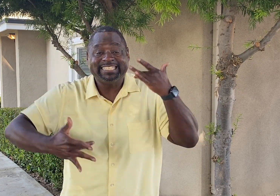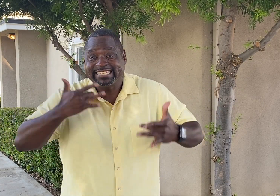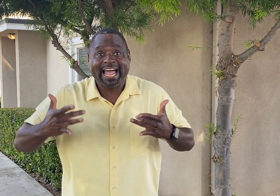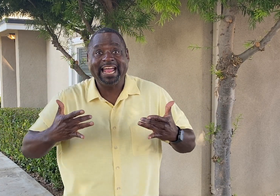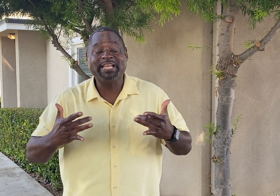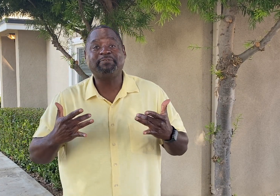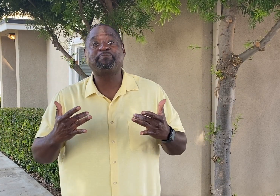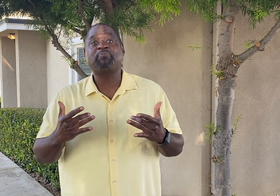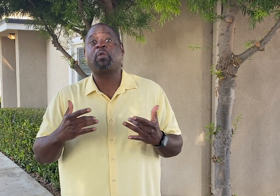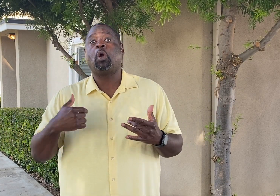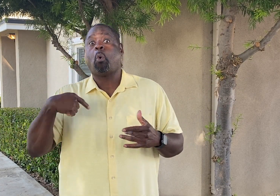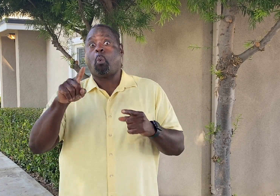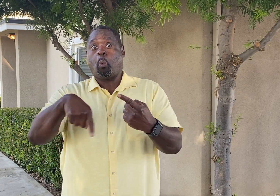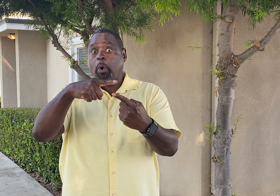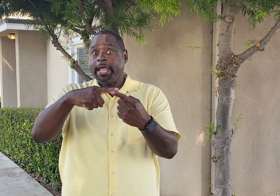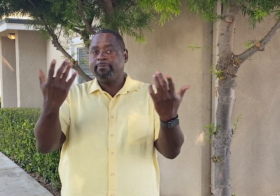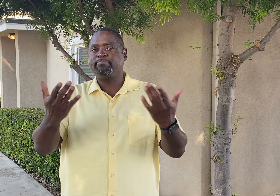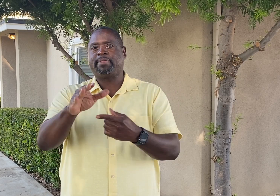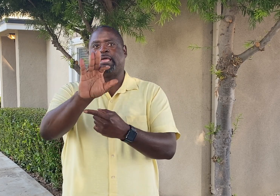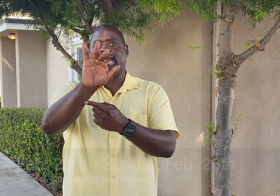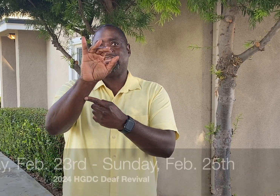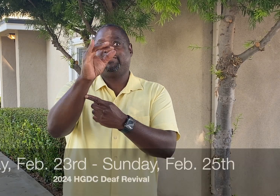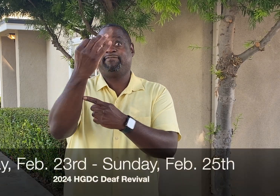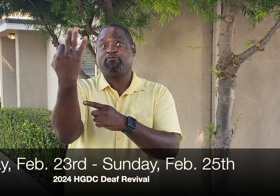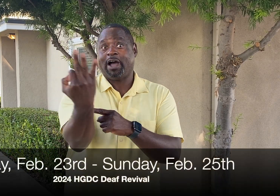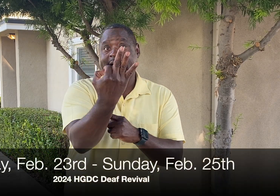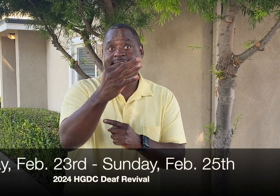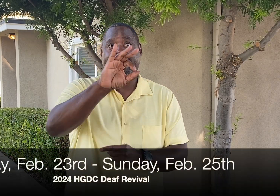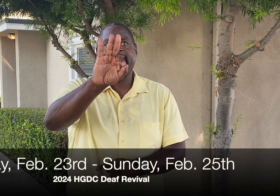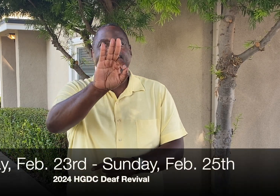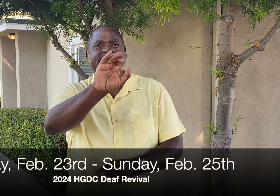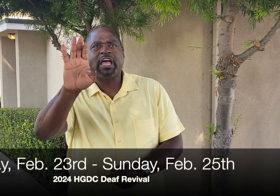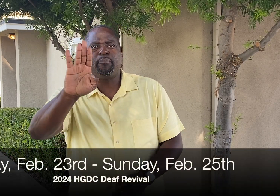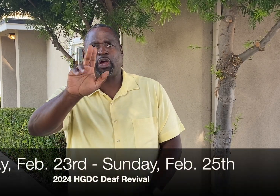forward to exciting times! Here are the dates...